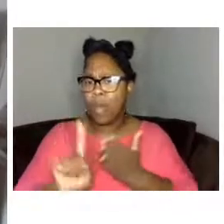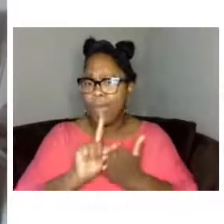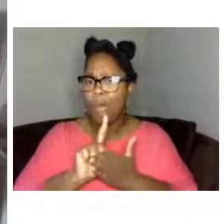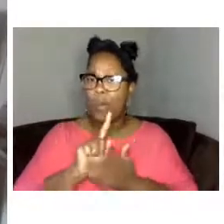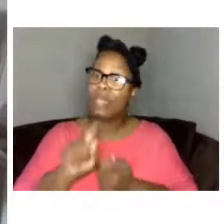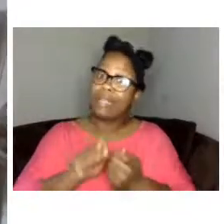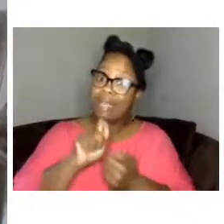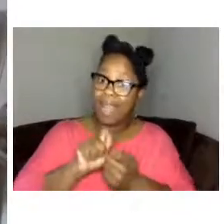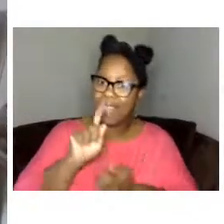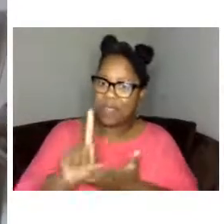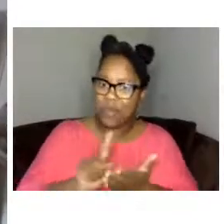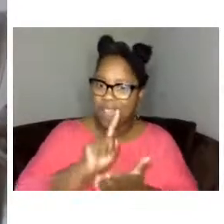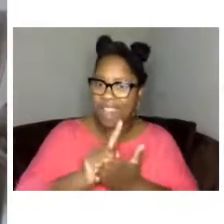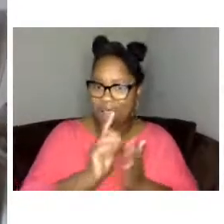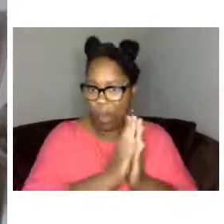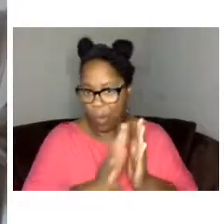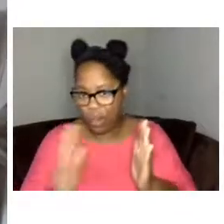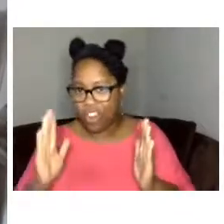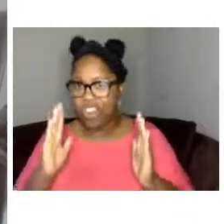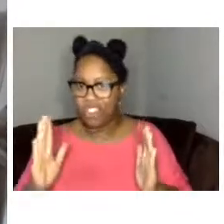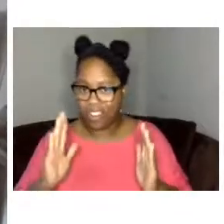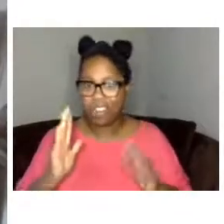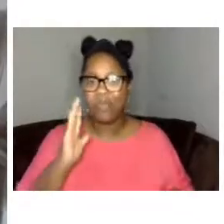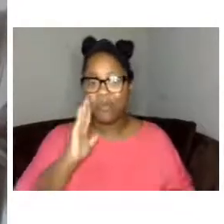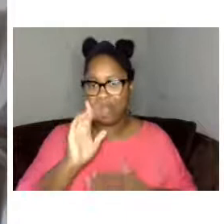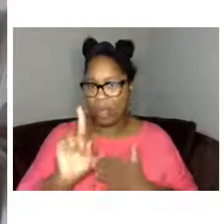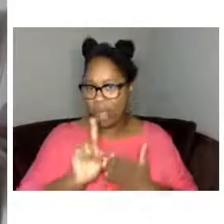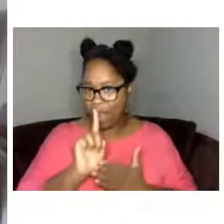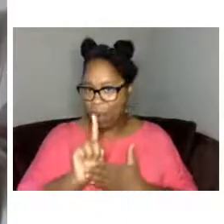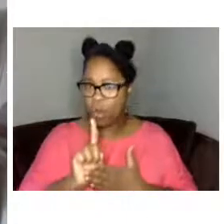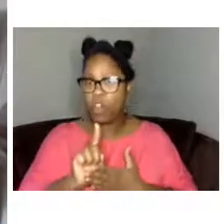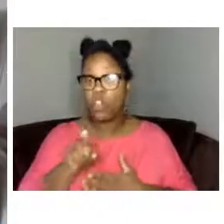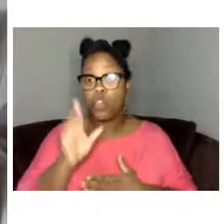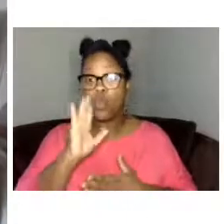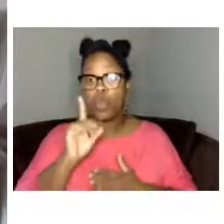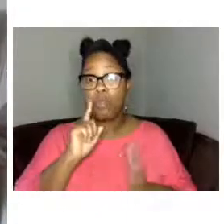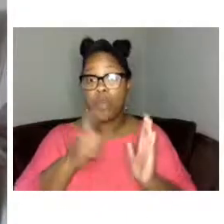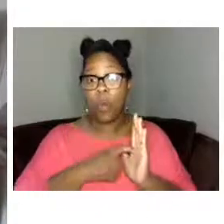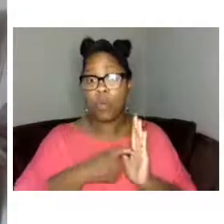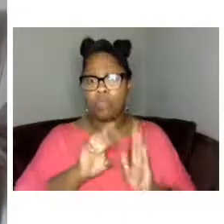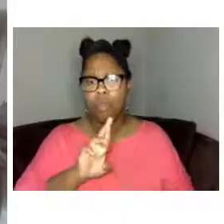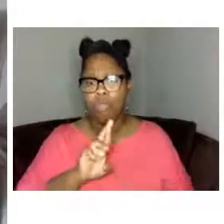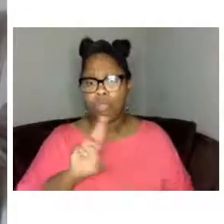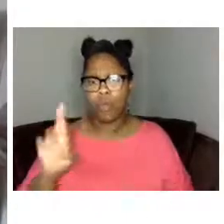hour long and uh you will notice to the uh right of the player on the Peale's